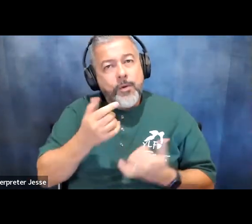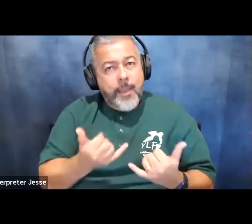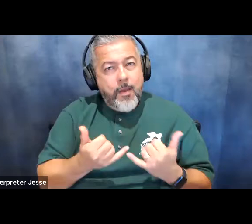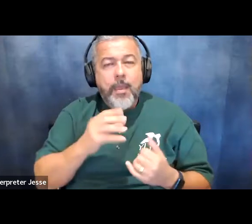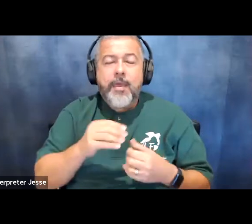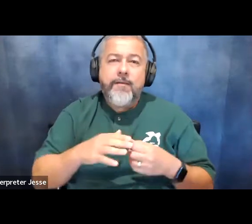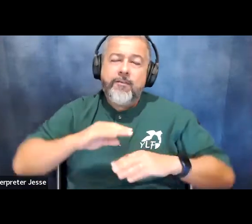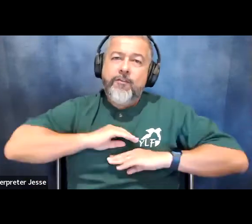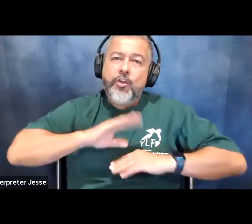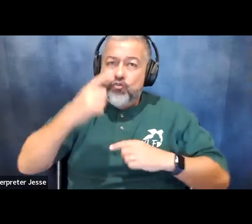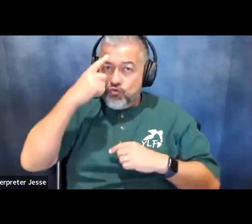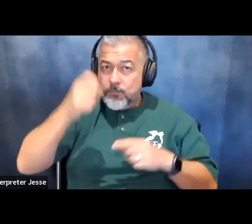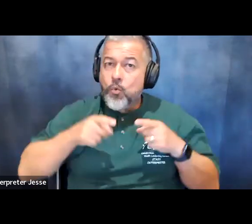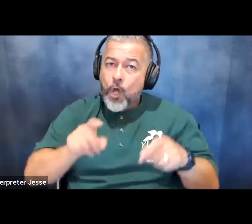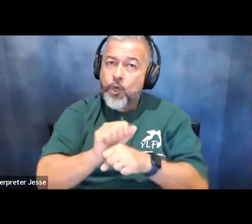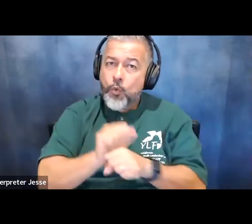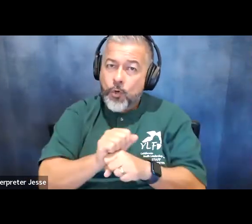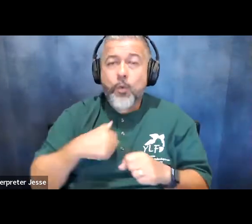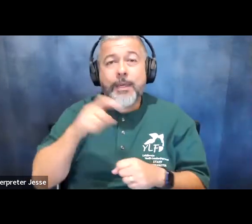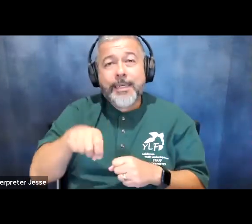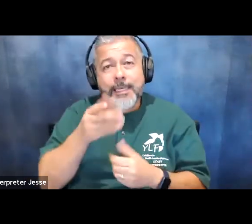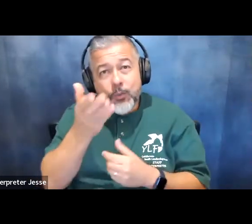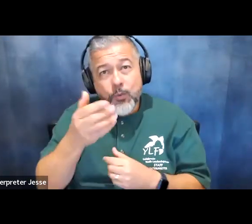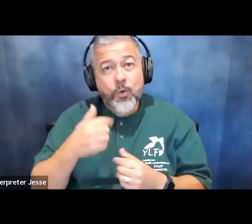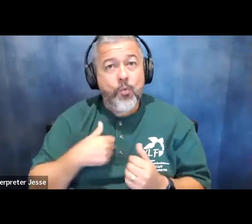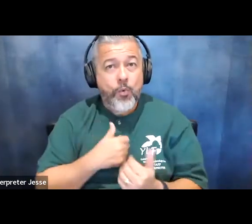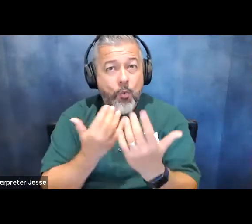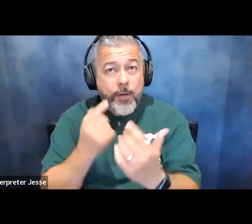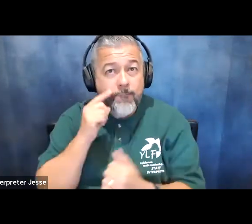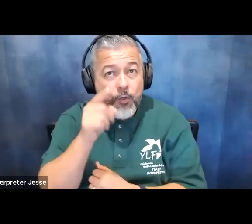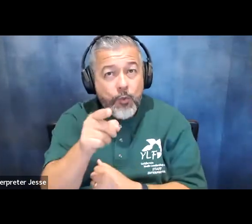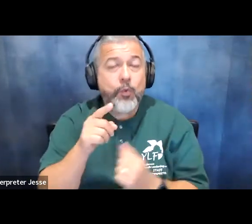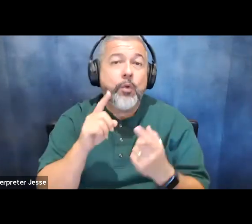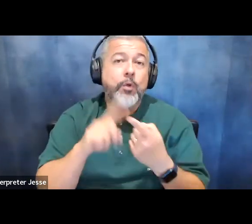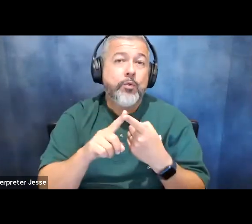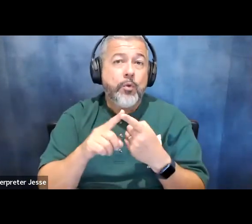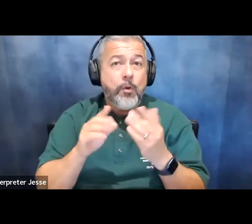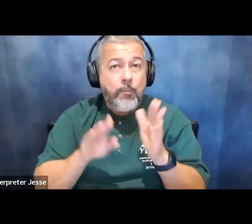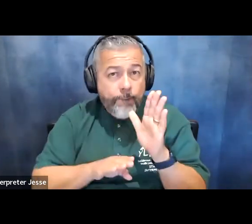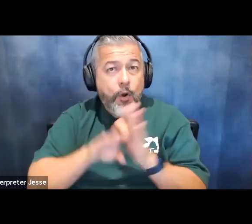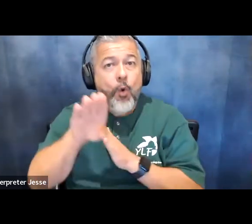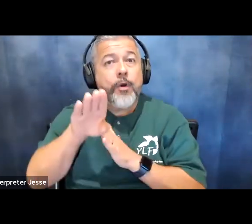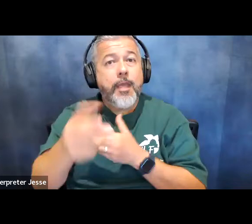through it we need you we're waiting for you to move forward and for you to join us in this work